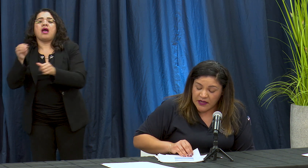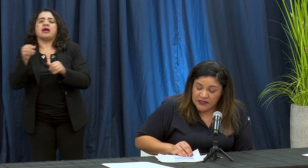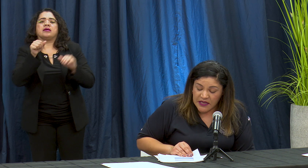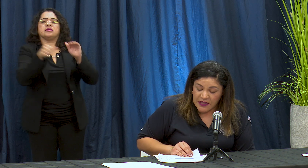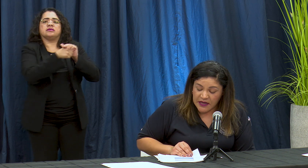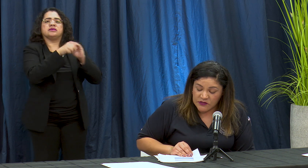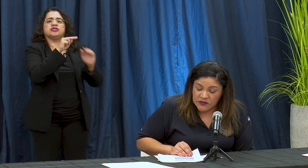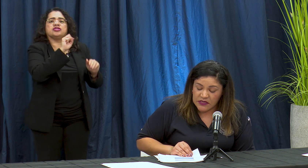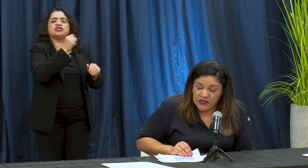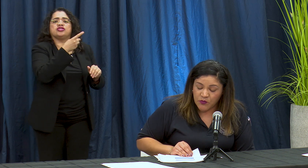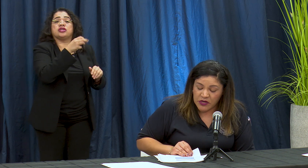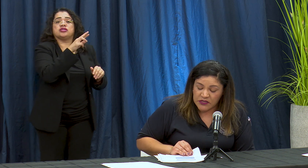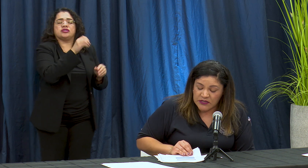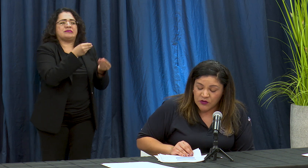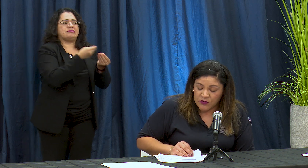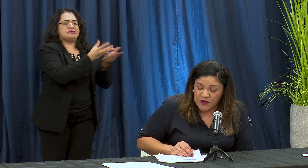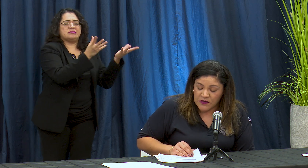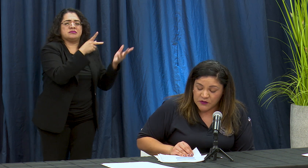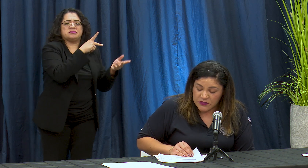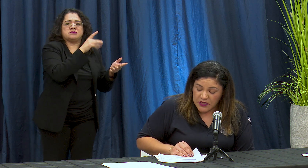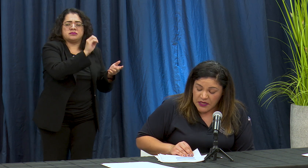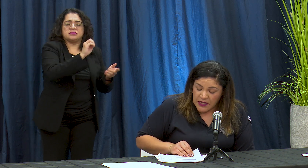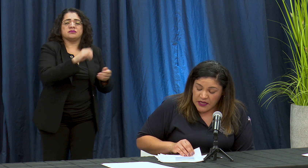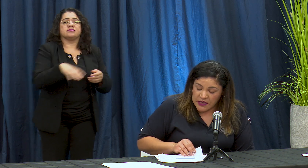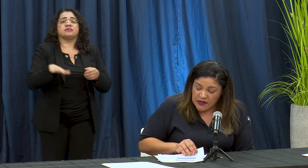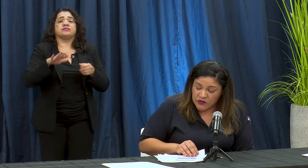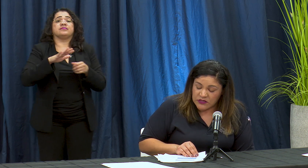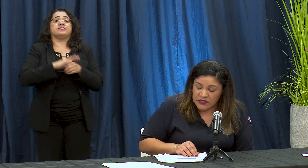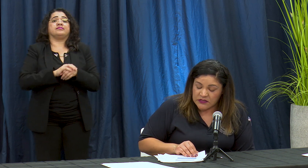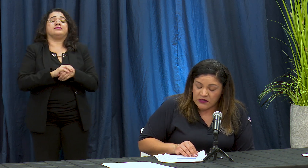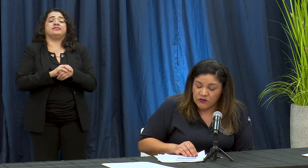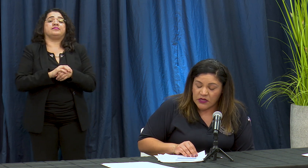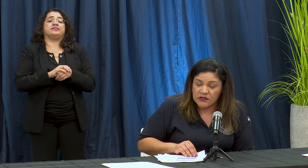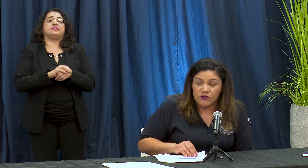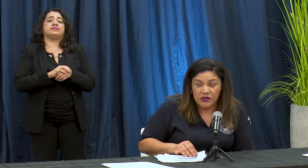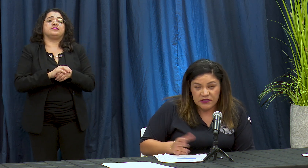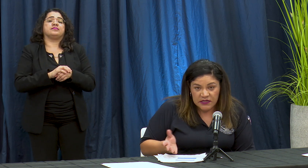cantidad de casos de muerte zel coronavirus a nuestras Oona's algunas de